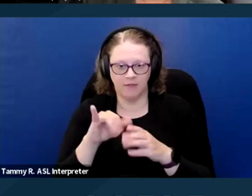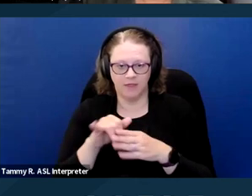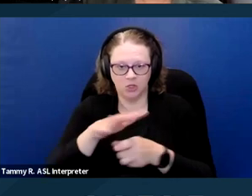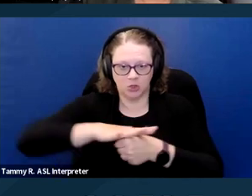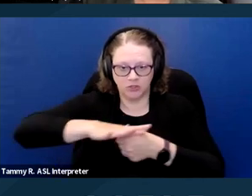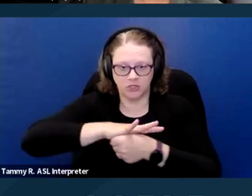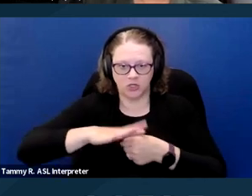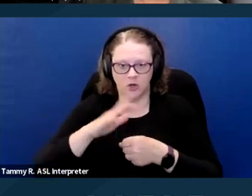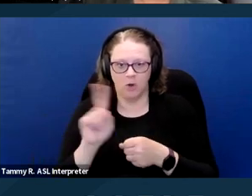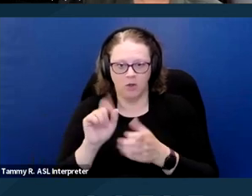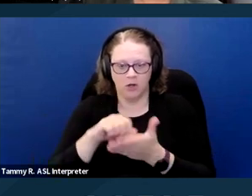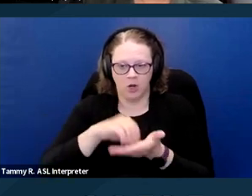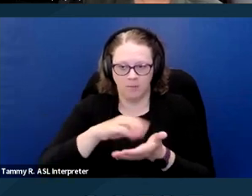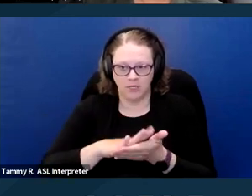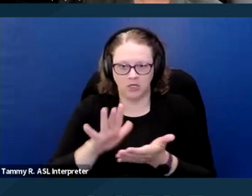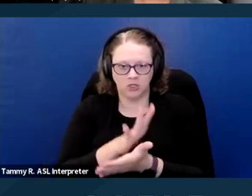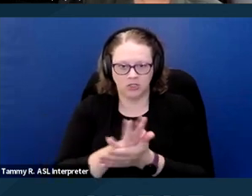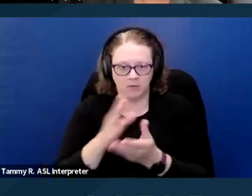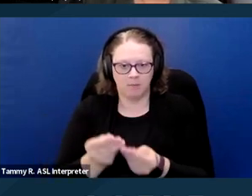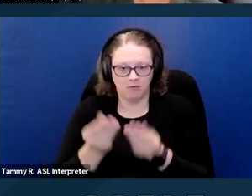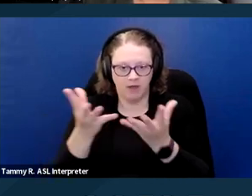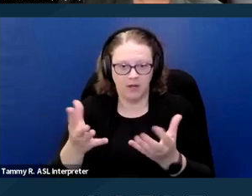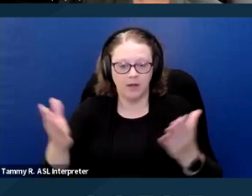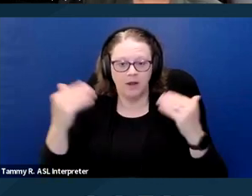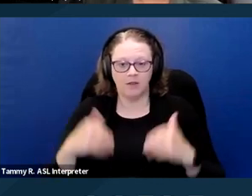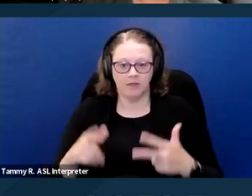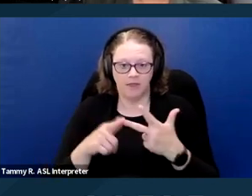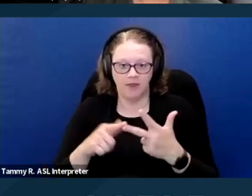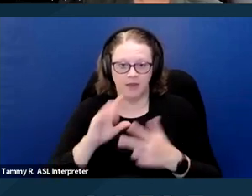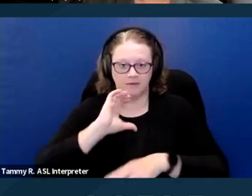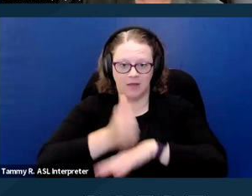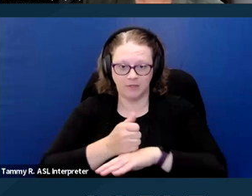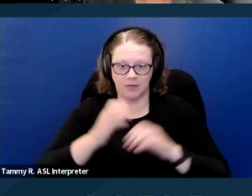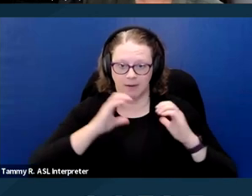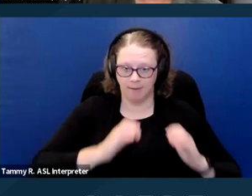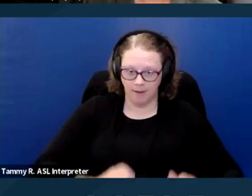that they establish a client provider relationship with the individual